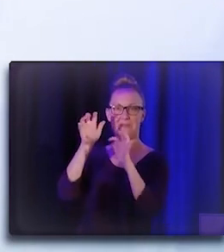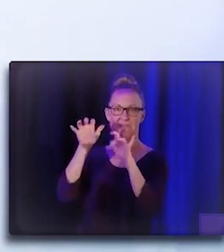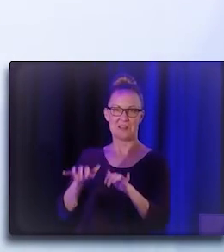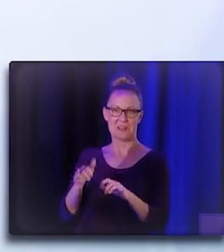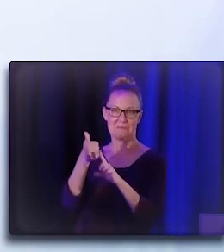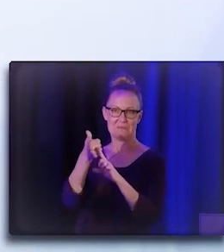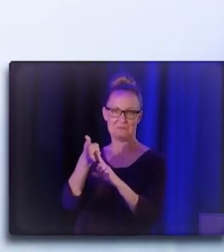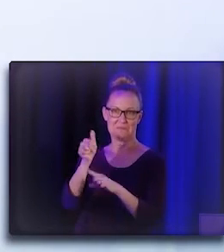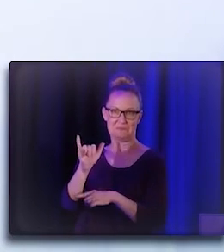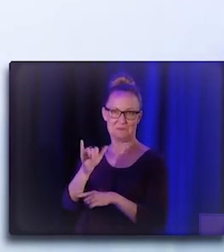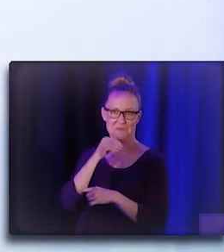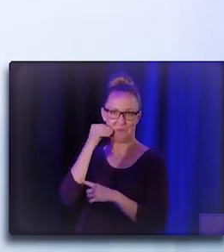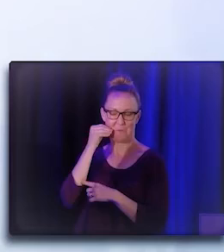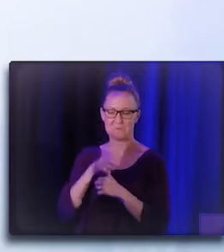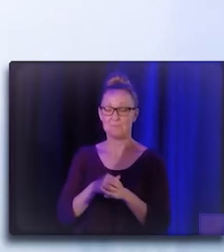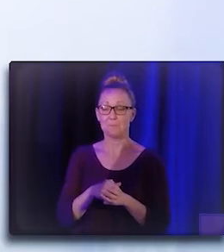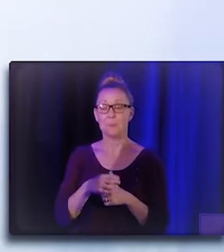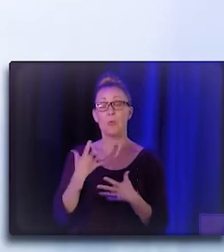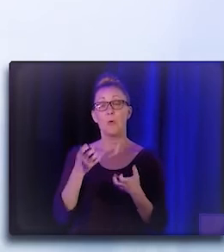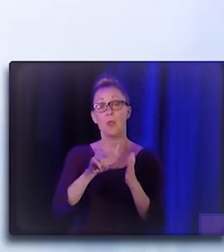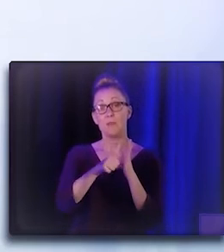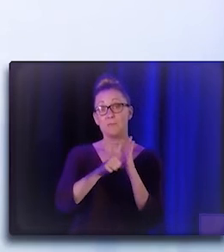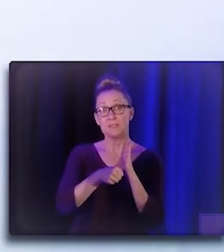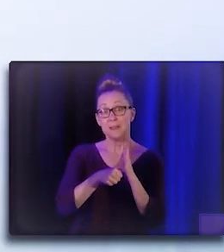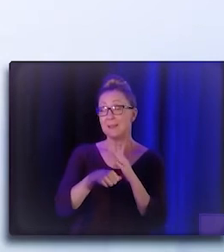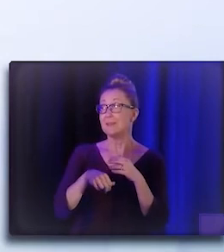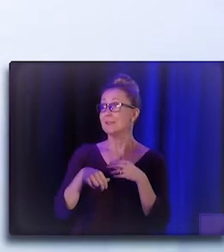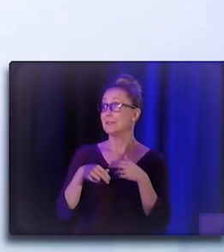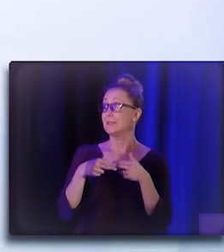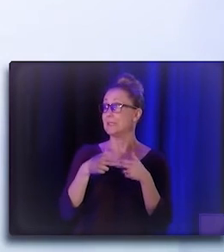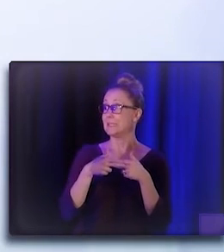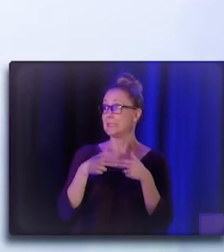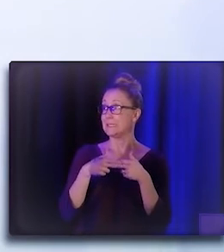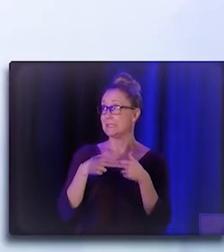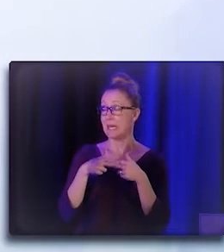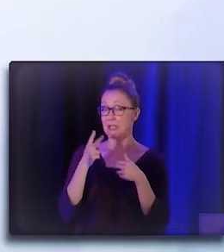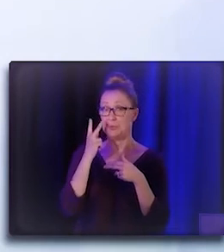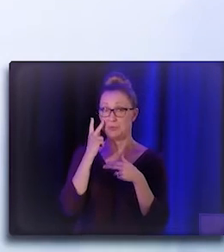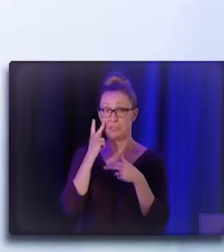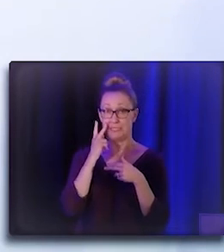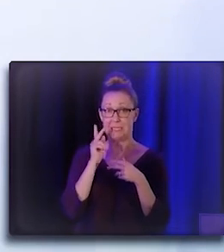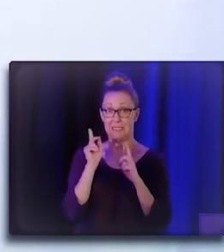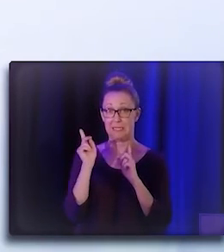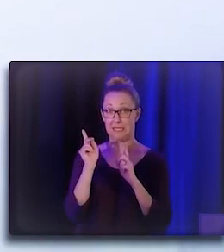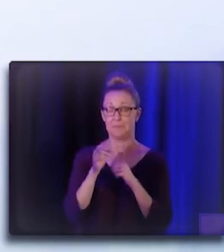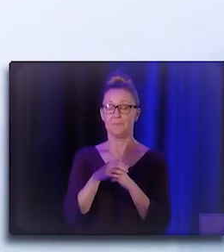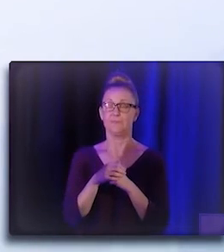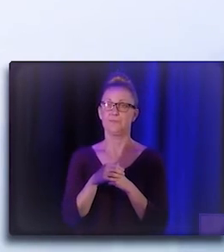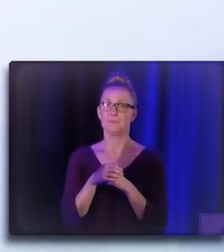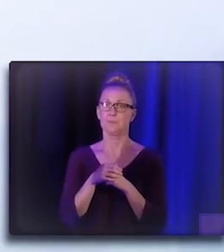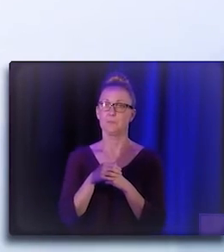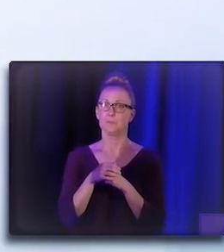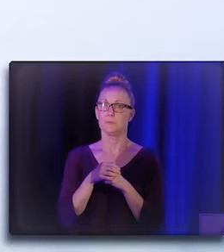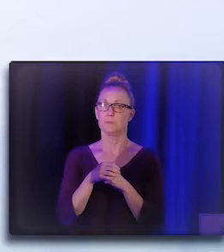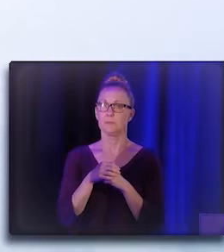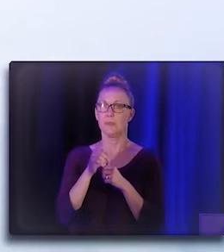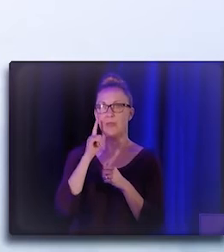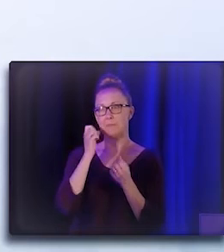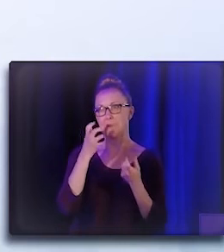I want to emphasize the slide that sits behind me just to share that there are, as I think many of you know,